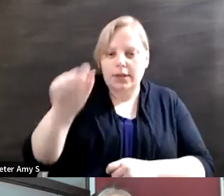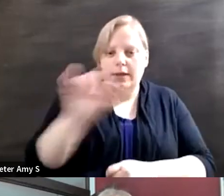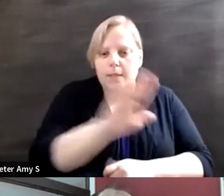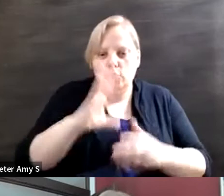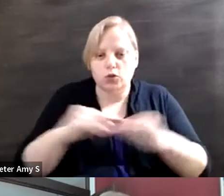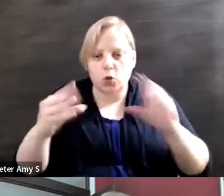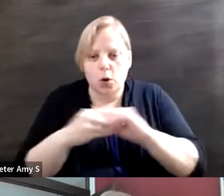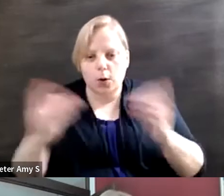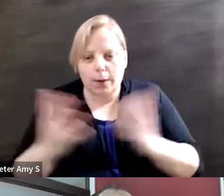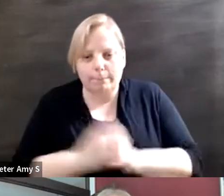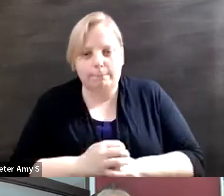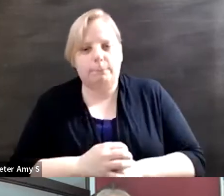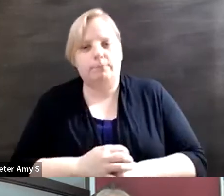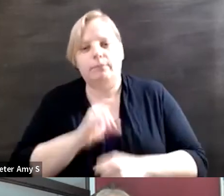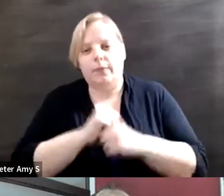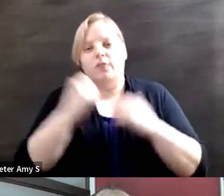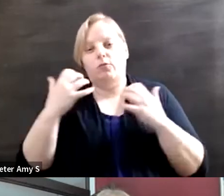And this is actually coming from the audience, as well, so not just me